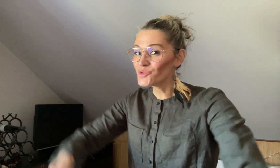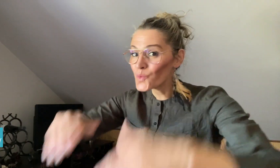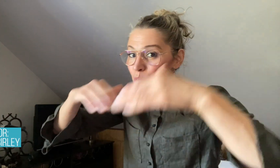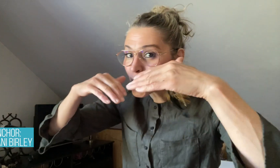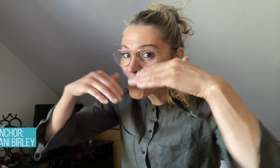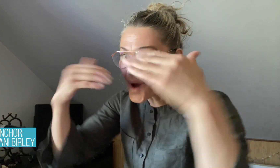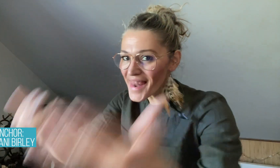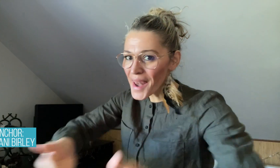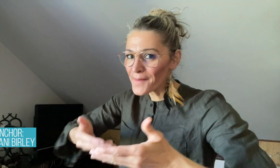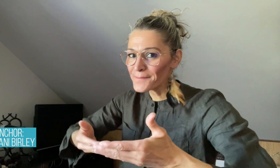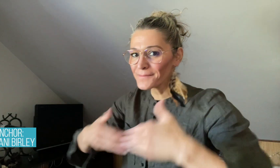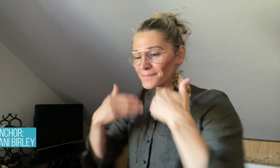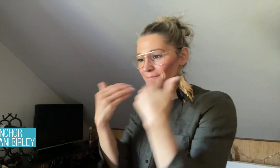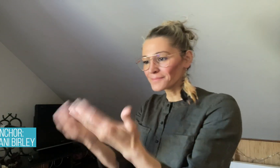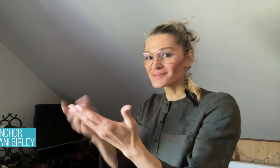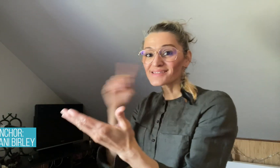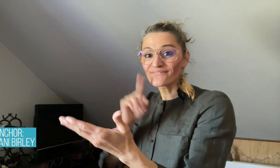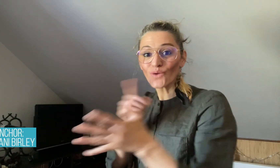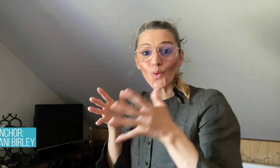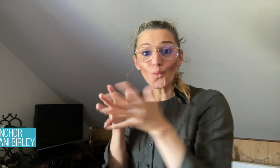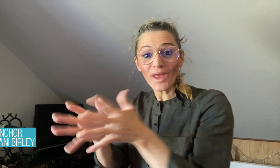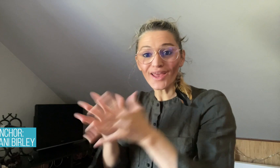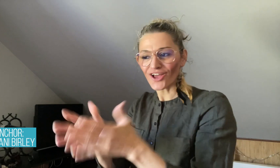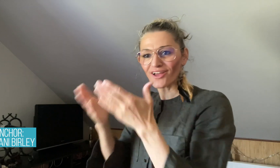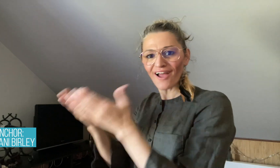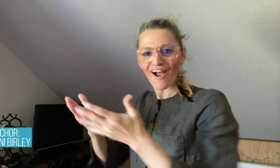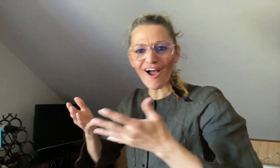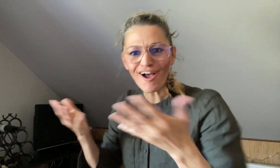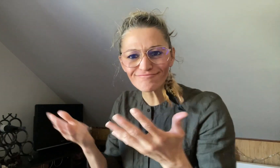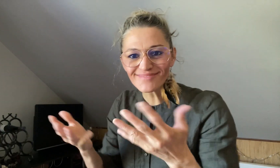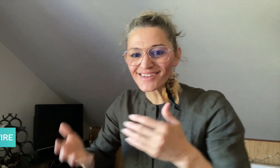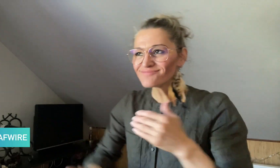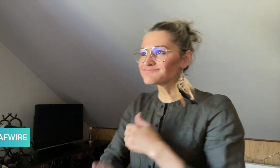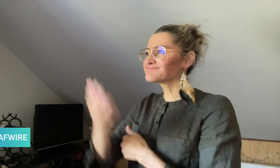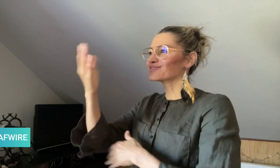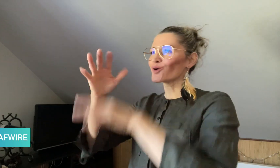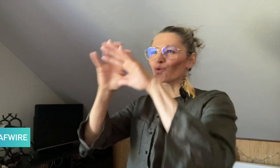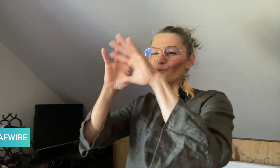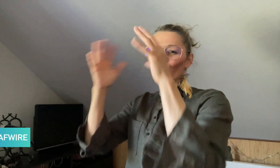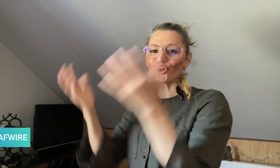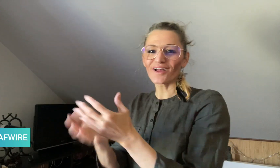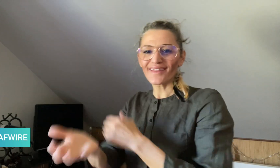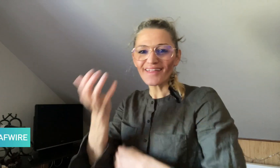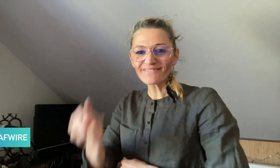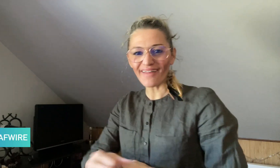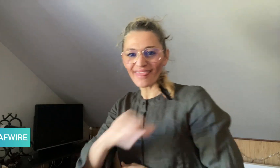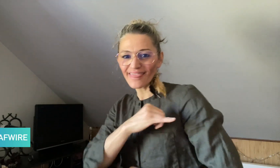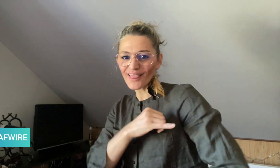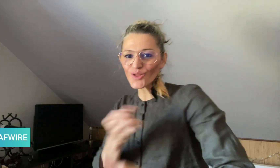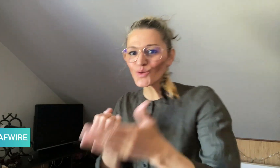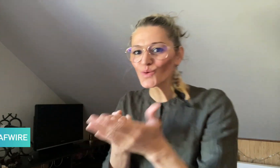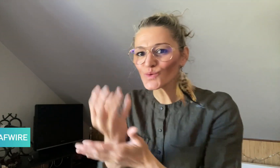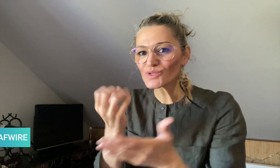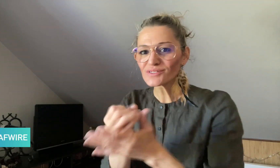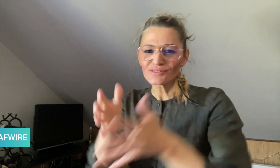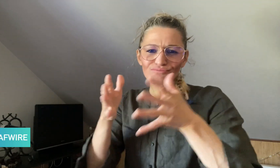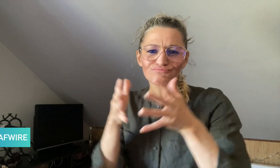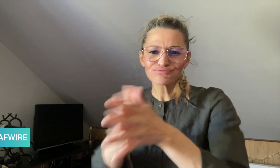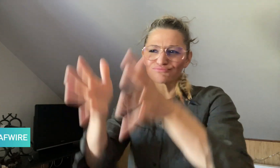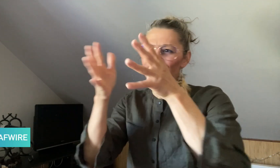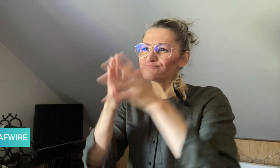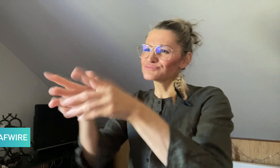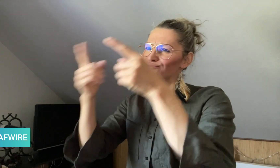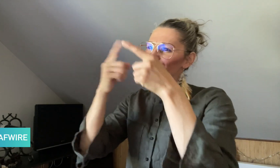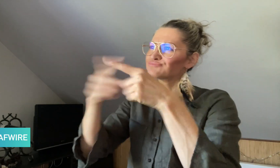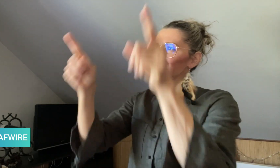Welcome to DeafWire where we share interesting news stories